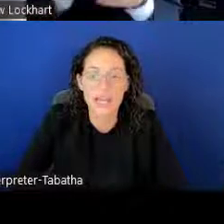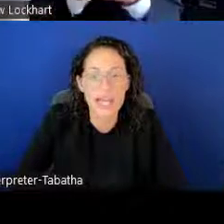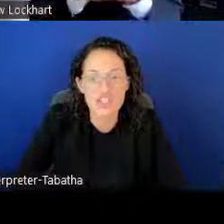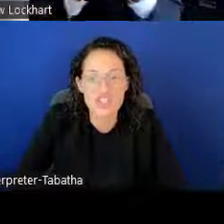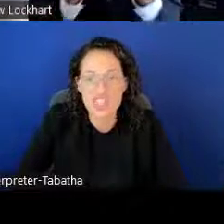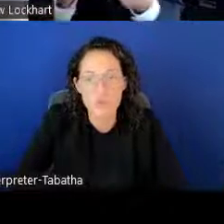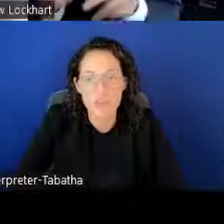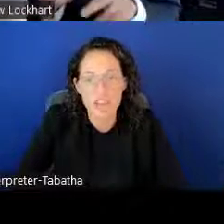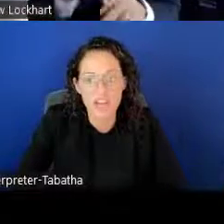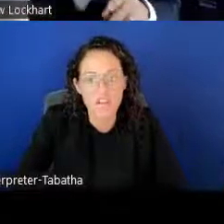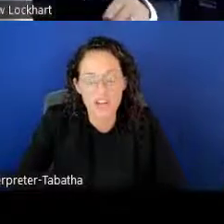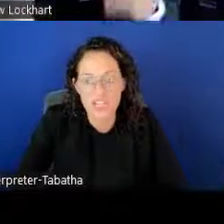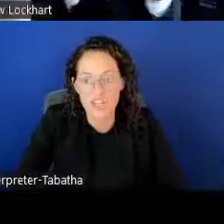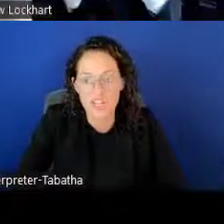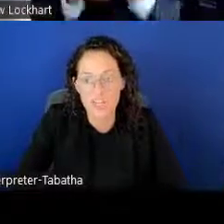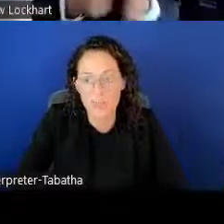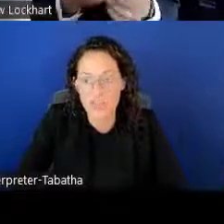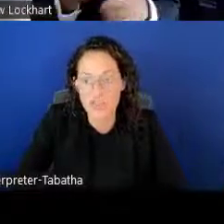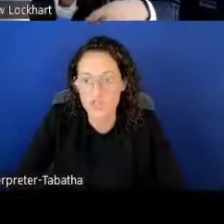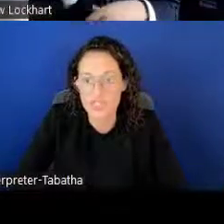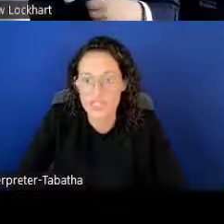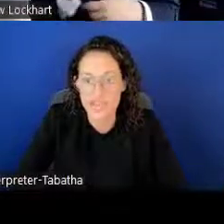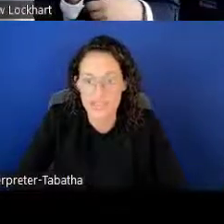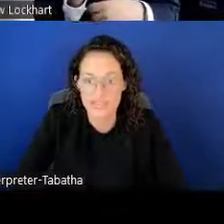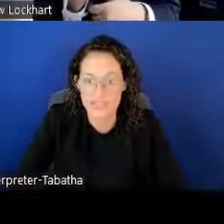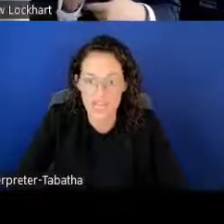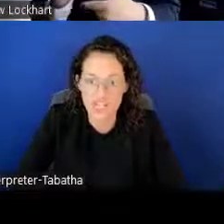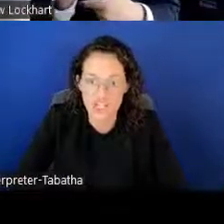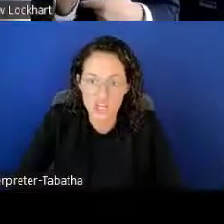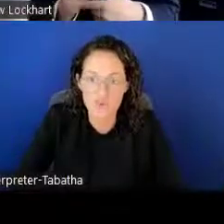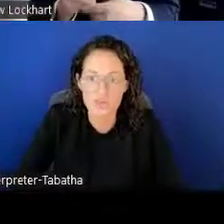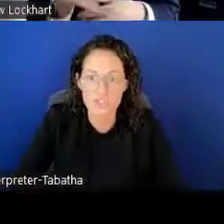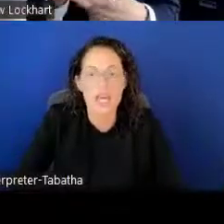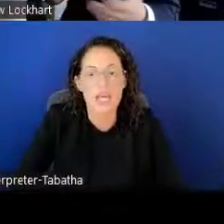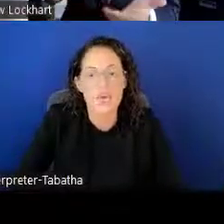NIH does provide various funding opportunities as the slide shows.